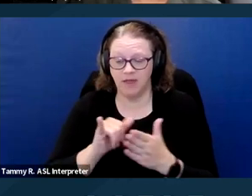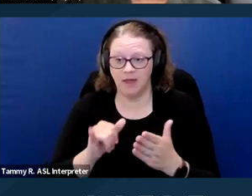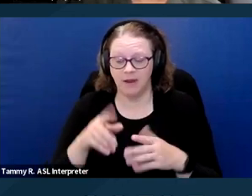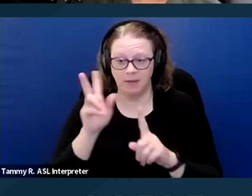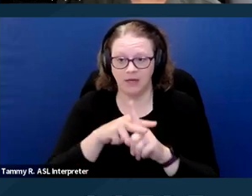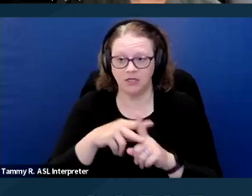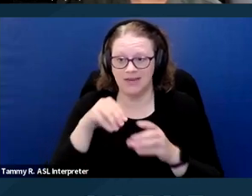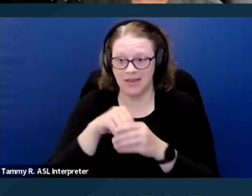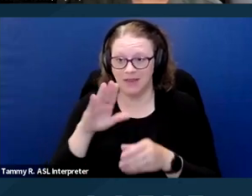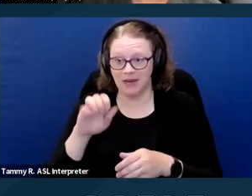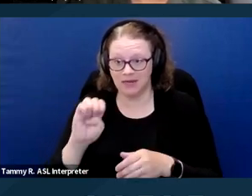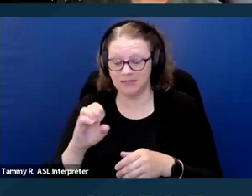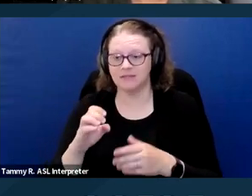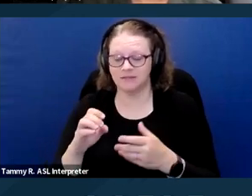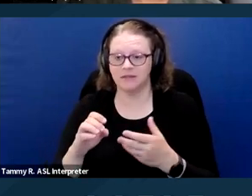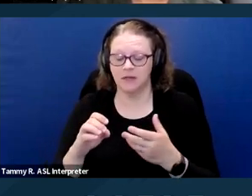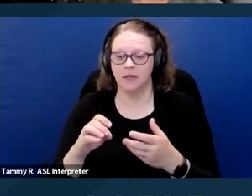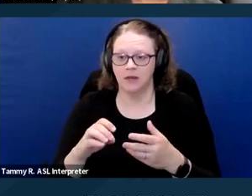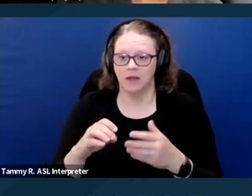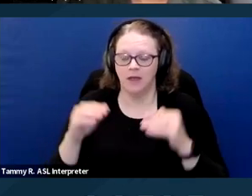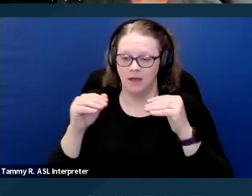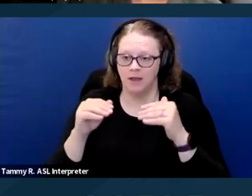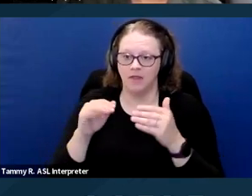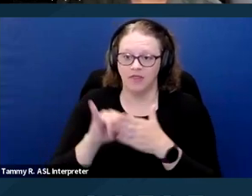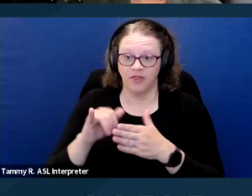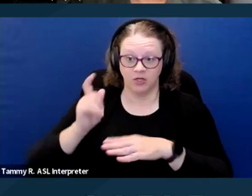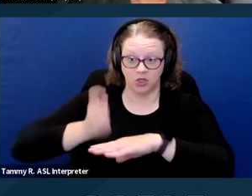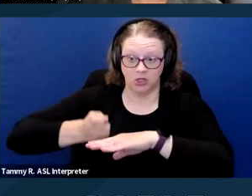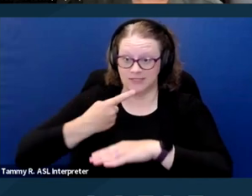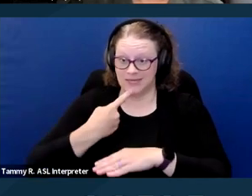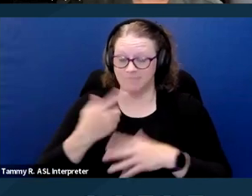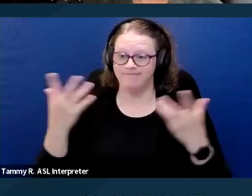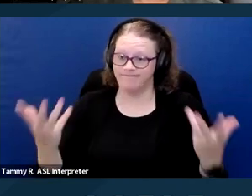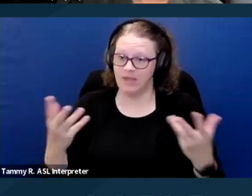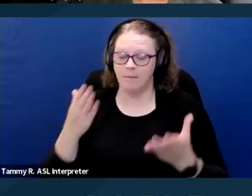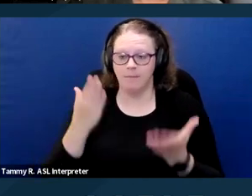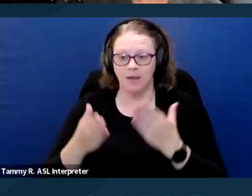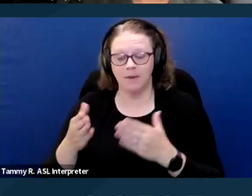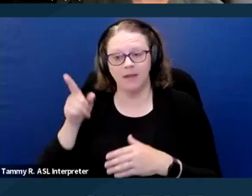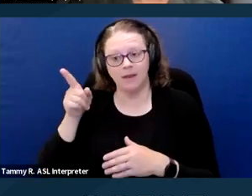that while the housing provider may have preferred that the applicant make her request on the rental application,